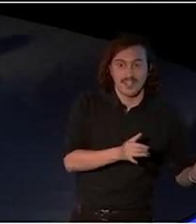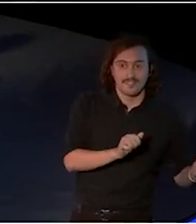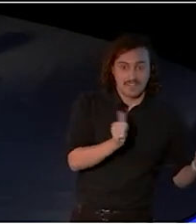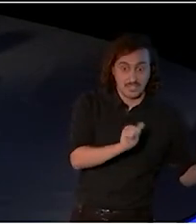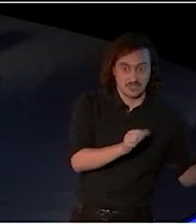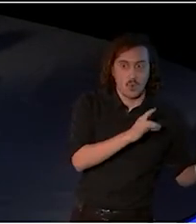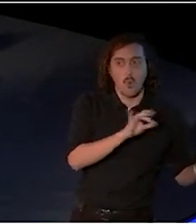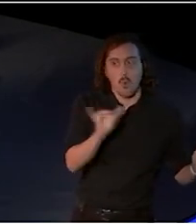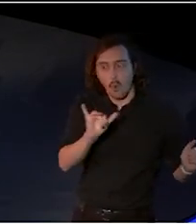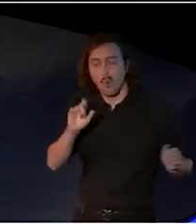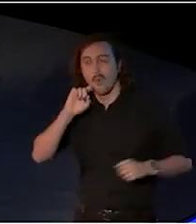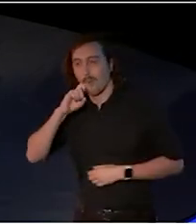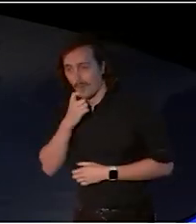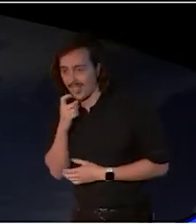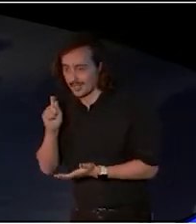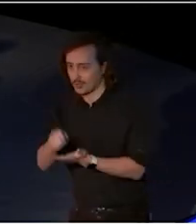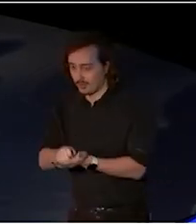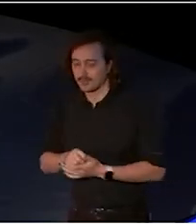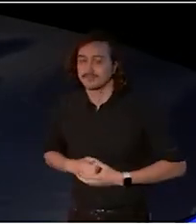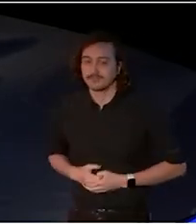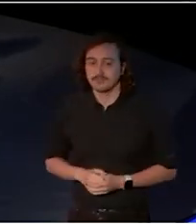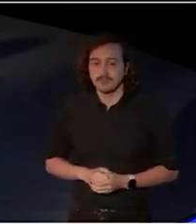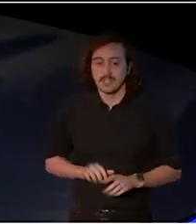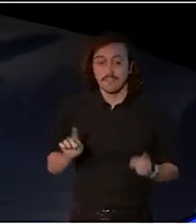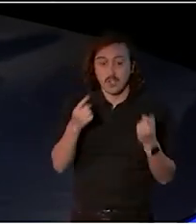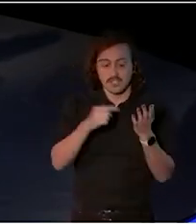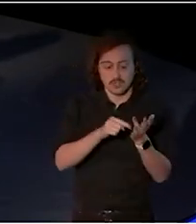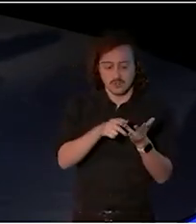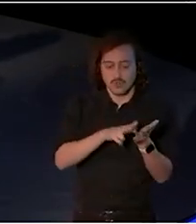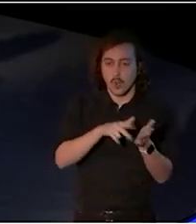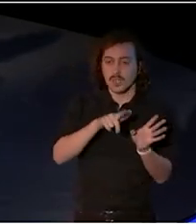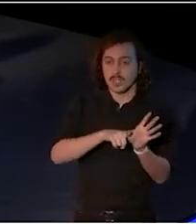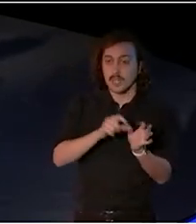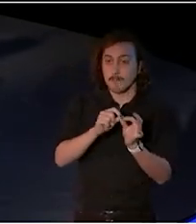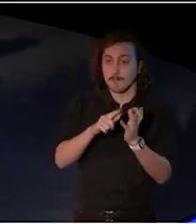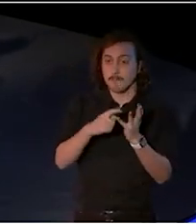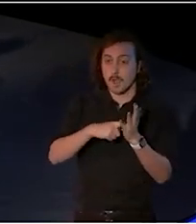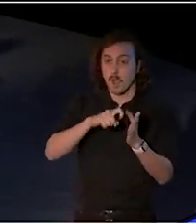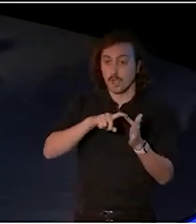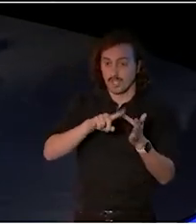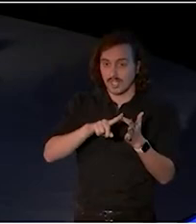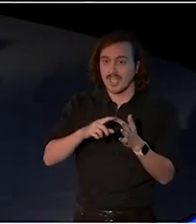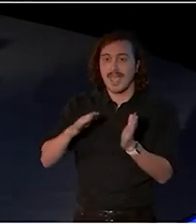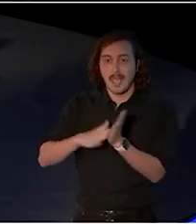First and foremost, the Honourable Tony Burke MP, Minister for the Arts.